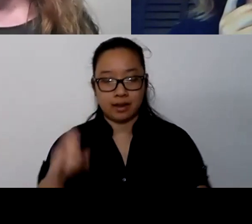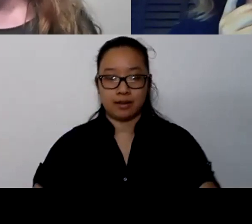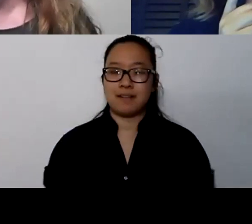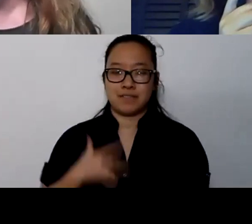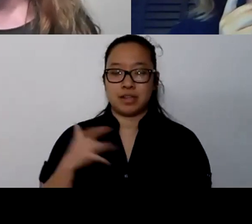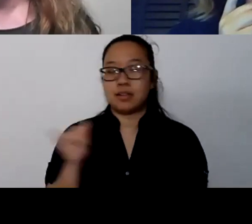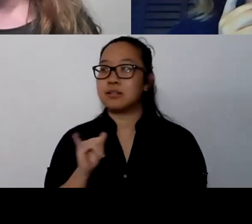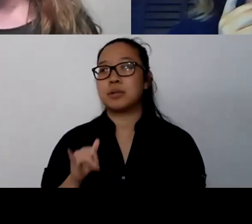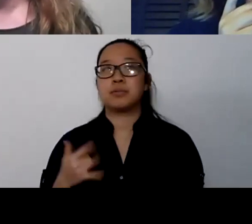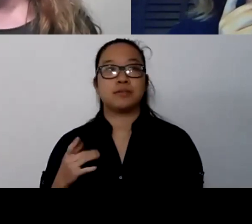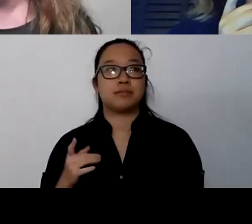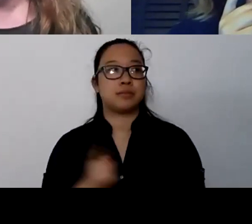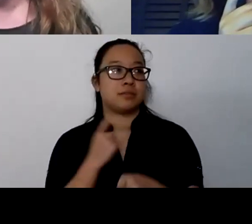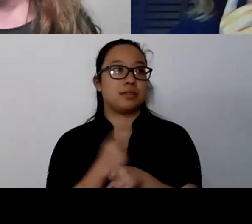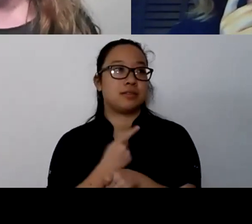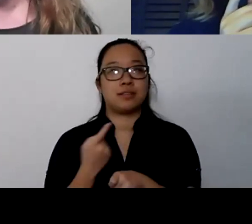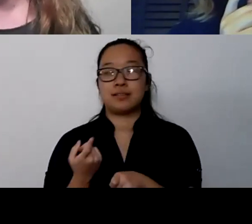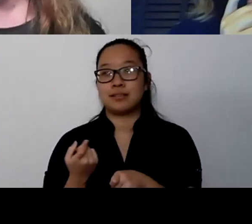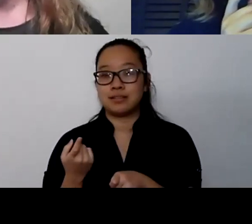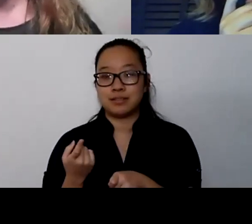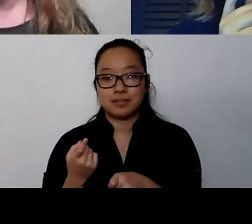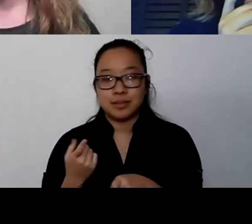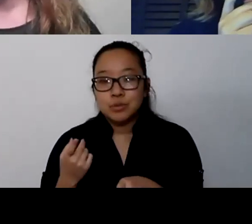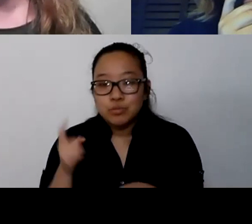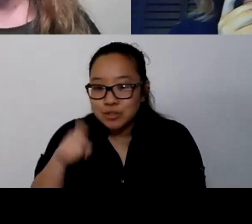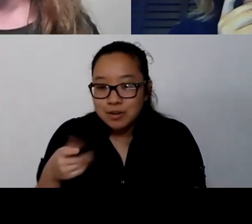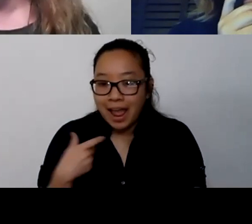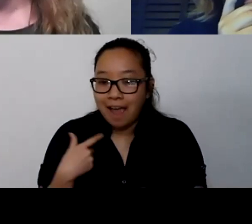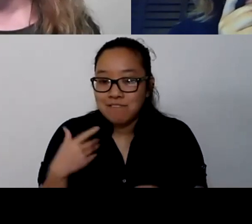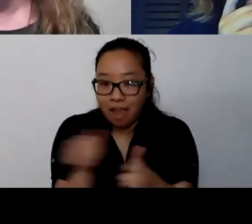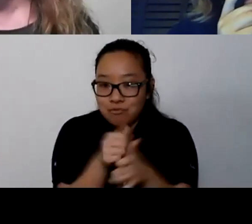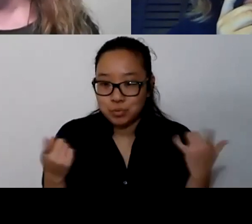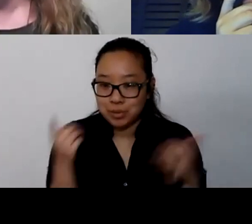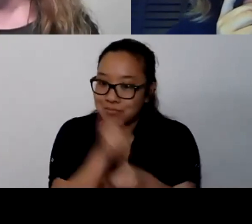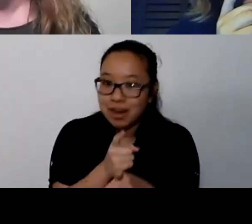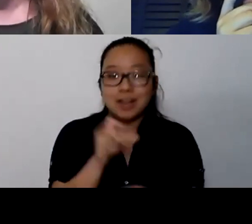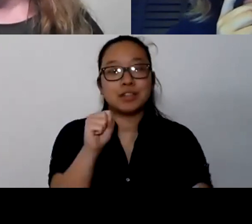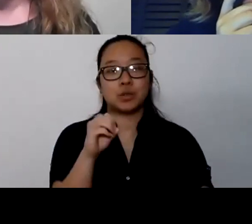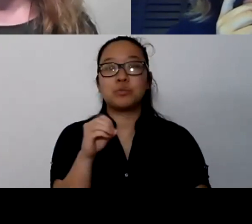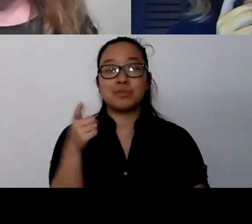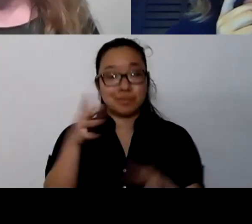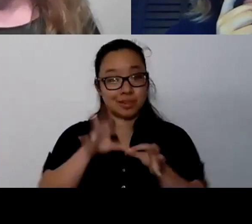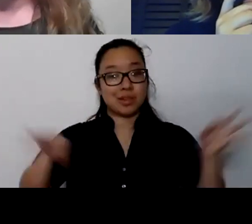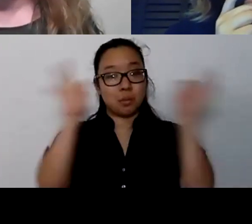And we really, that is our goal, is our desires to have behavioral health urgent cares in every community.